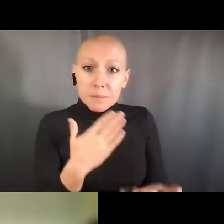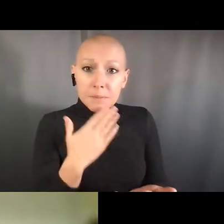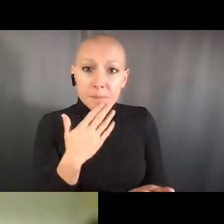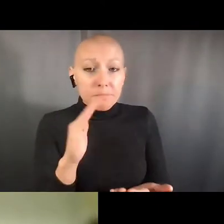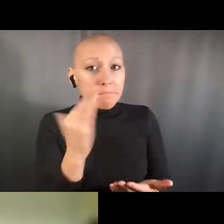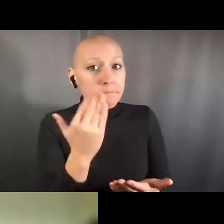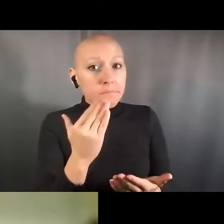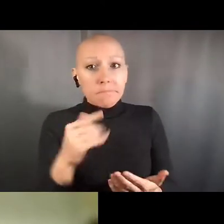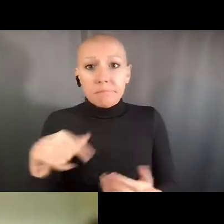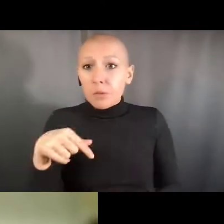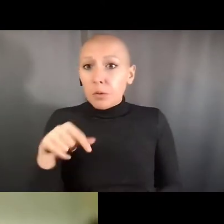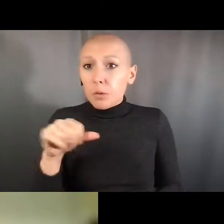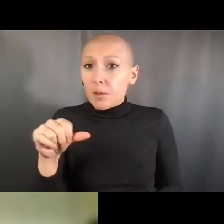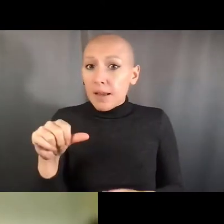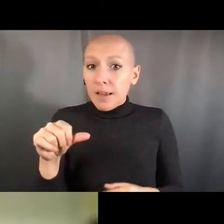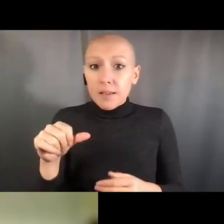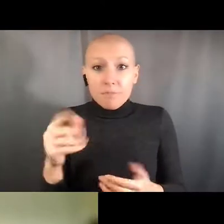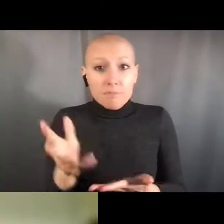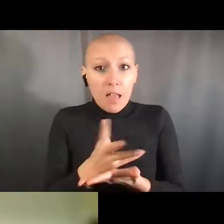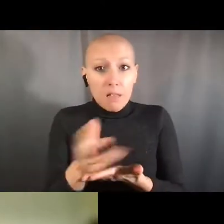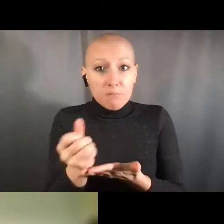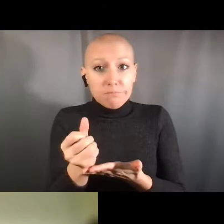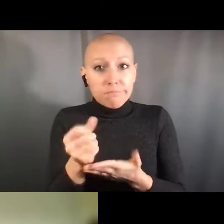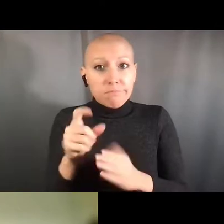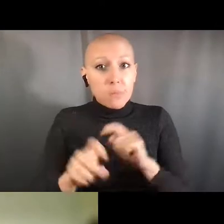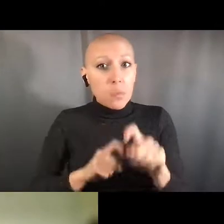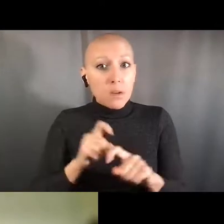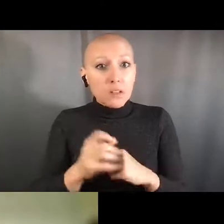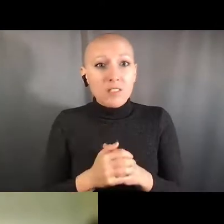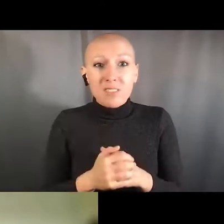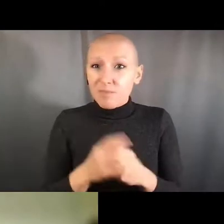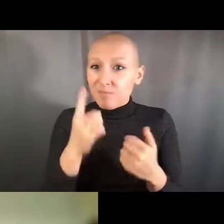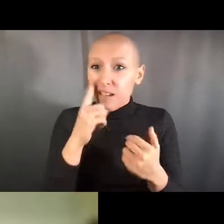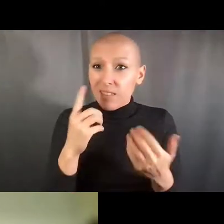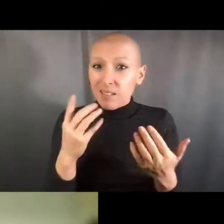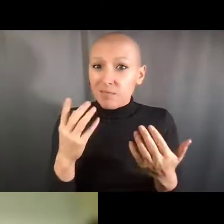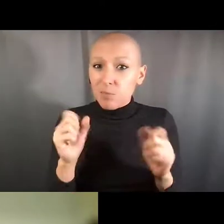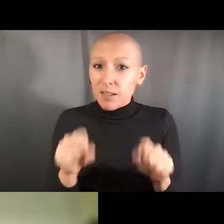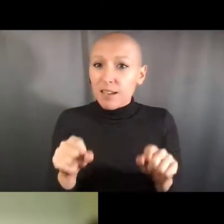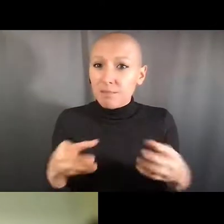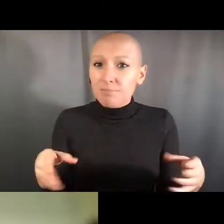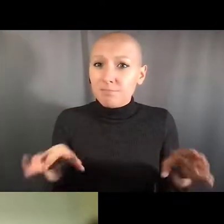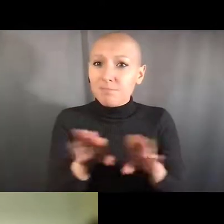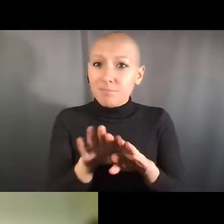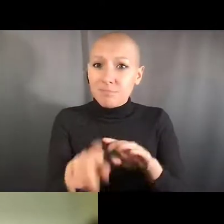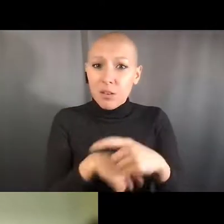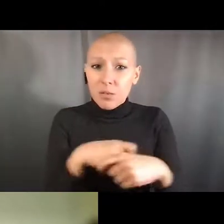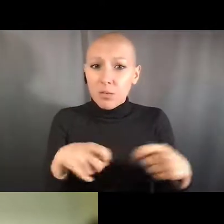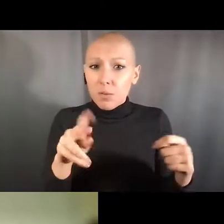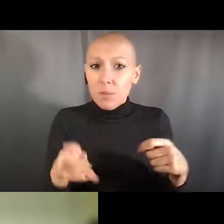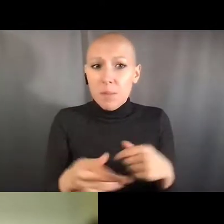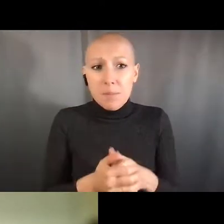Liza Bundesen: Thank you. Another attendee asks, do you know of similar safety institutes like UCLA,